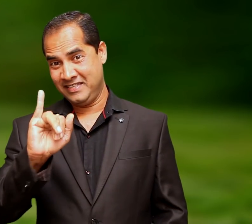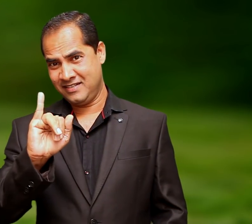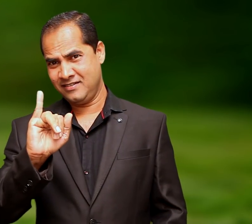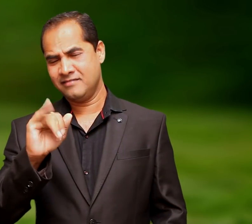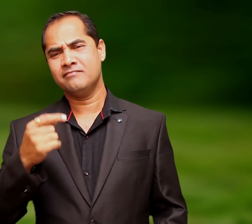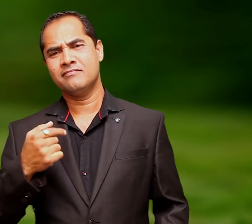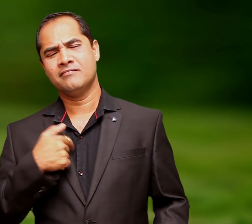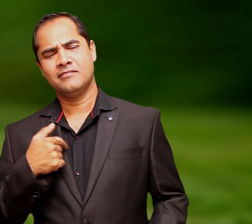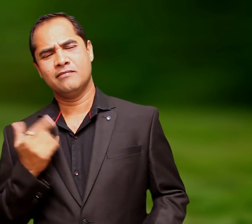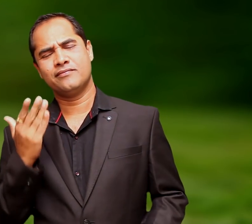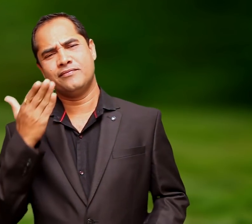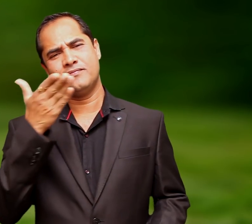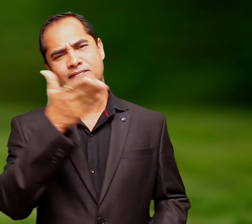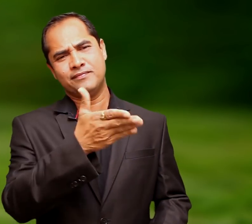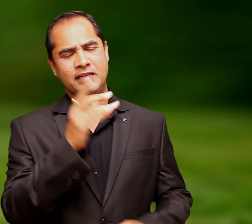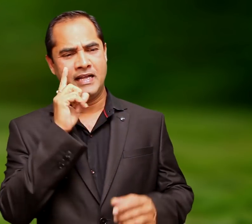In 1956, I traveled to Southern Iraq.